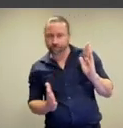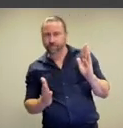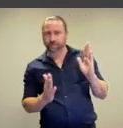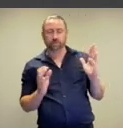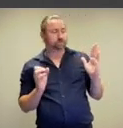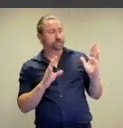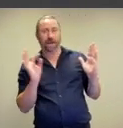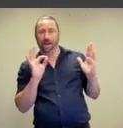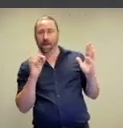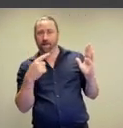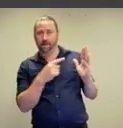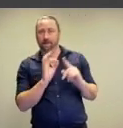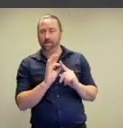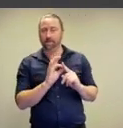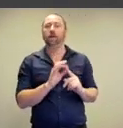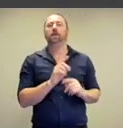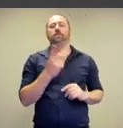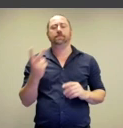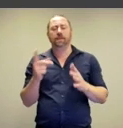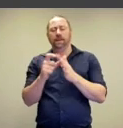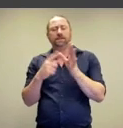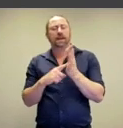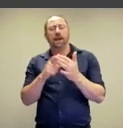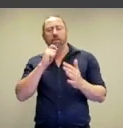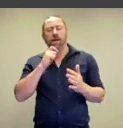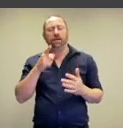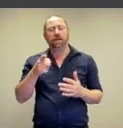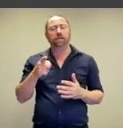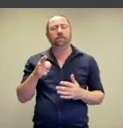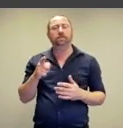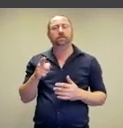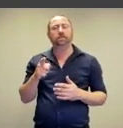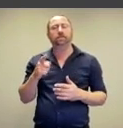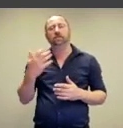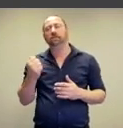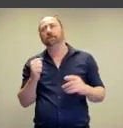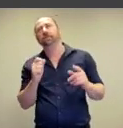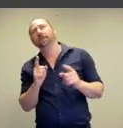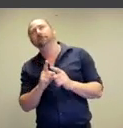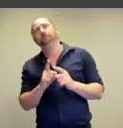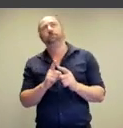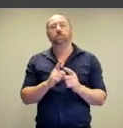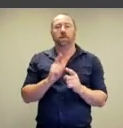pressed against a canvas